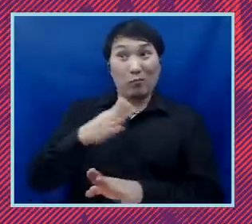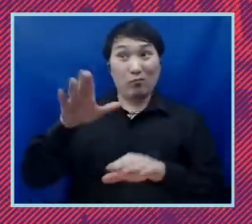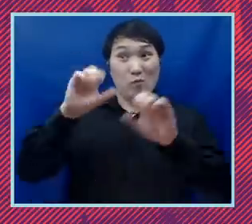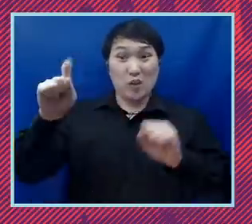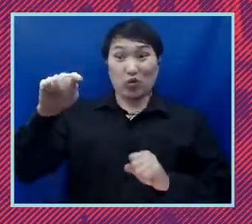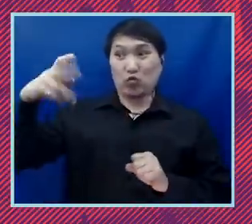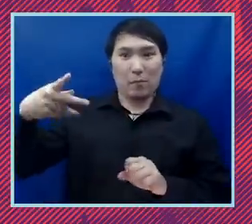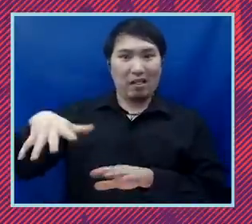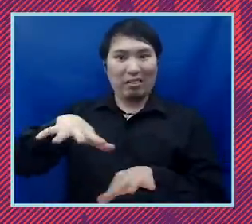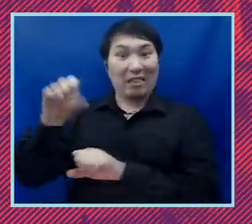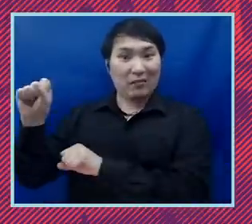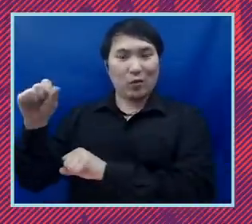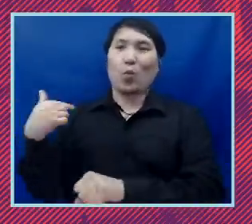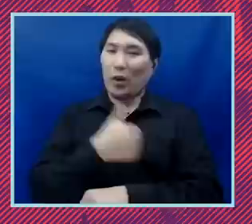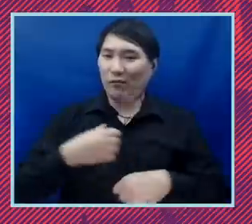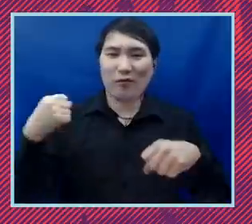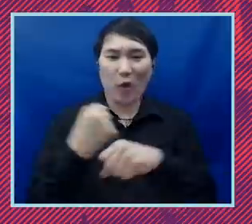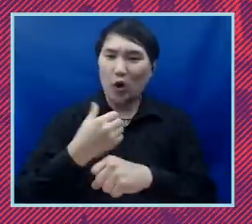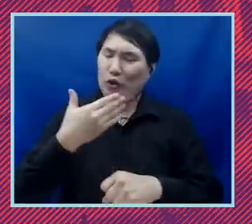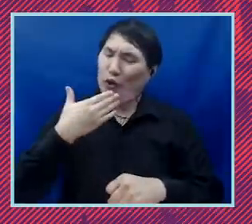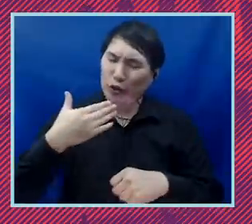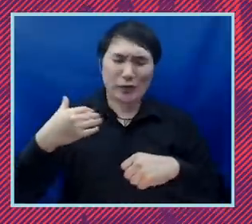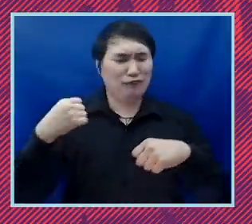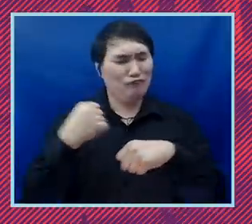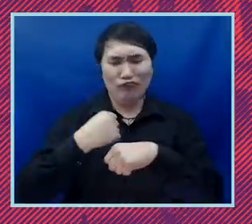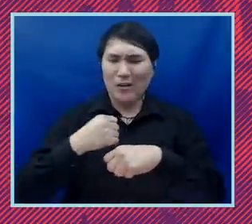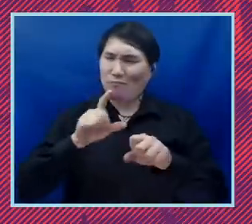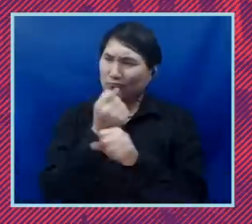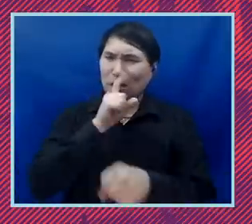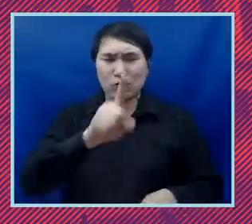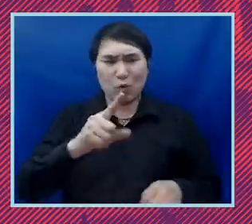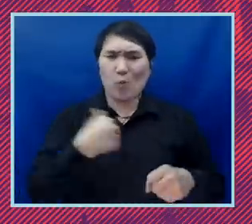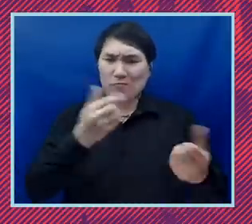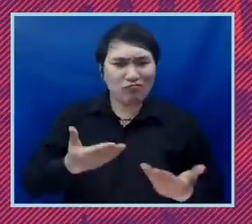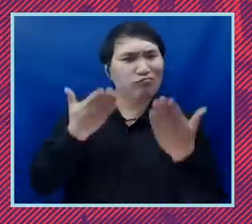We fought the good fight in making sure that we brought everything we could to bear to stand up